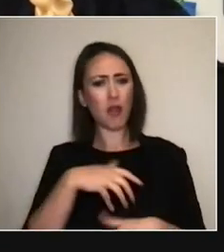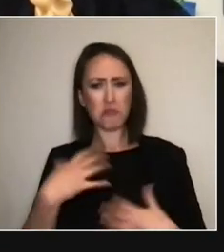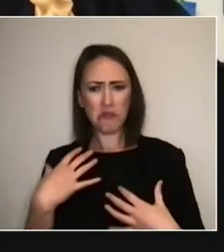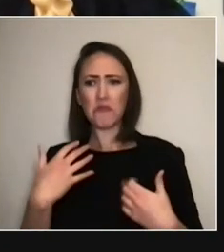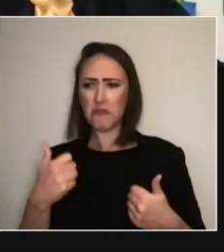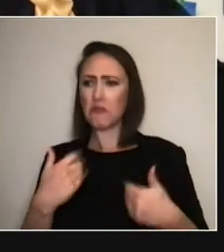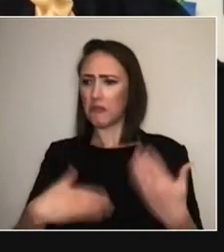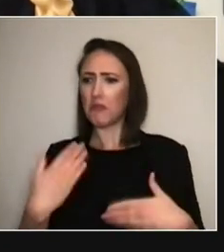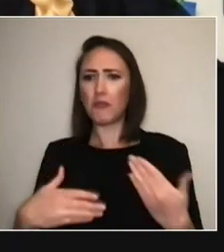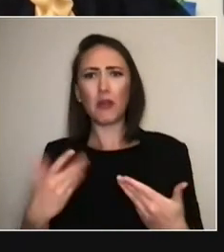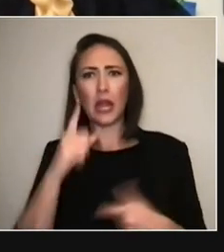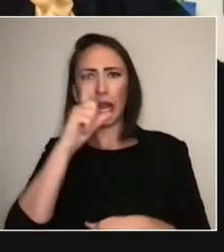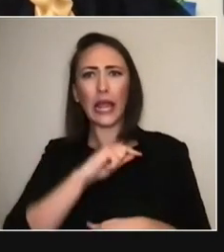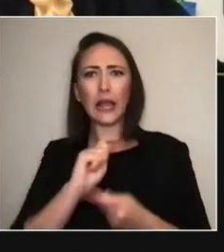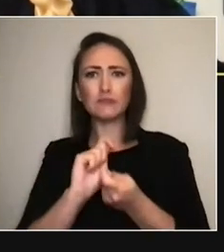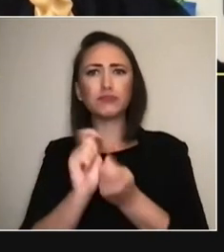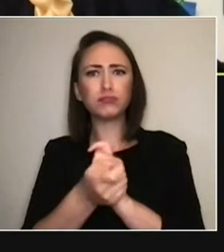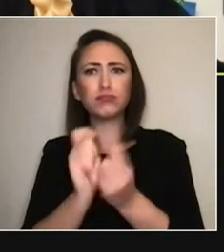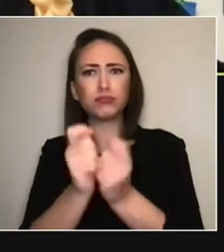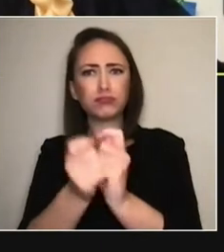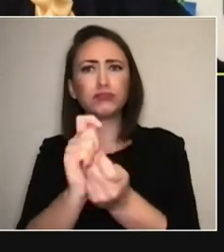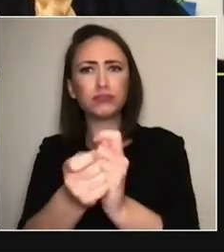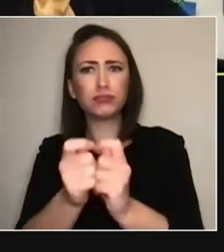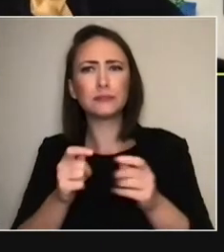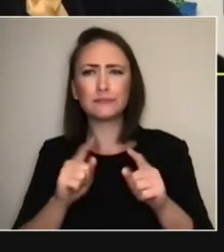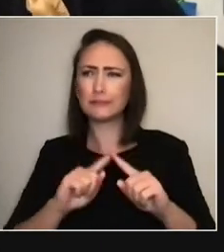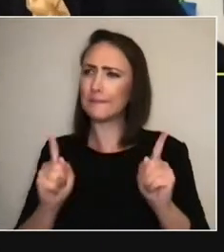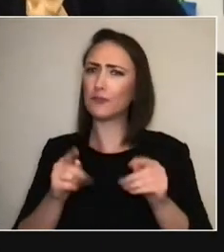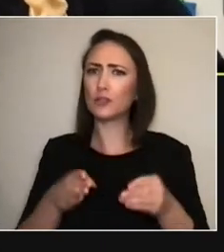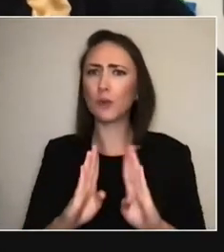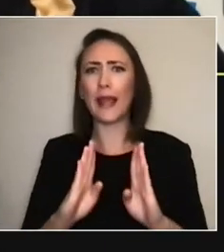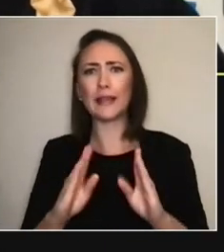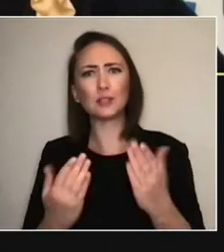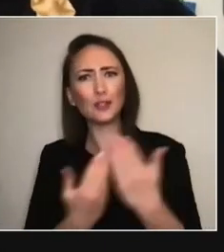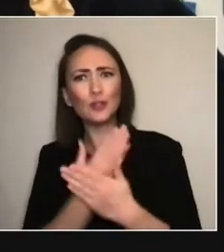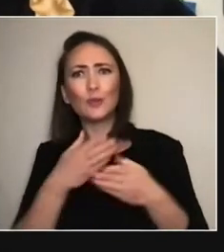the quest for the essence... and a kind of dismantling of perfection